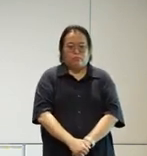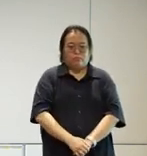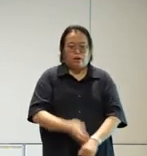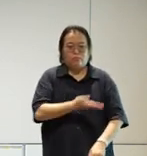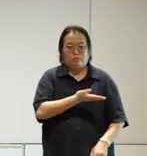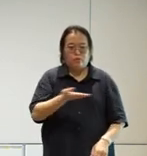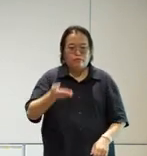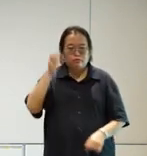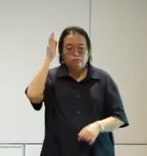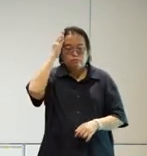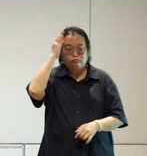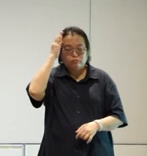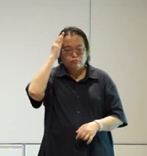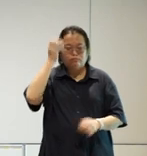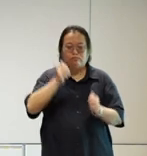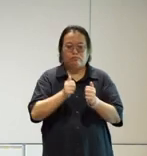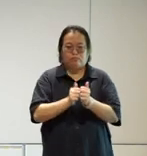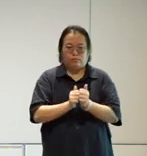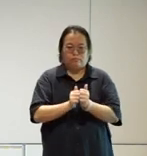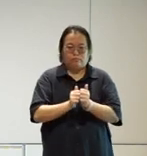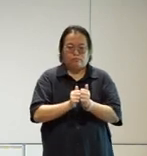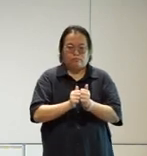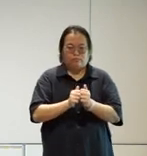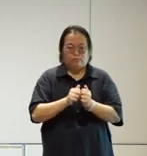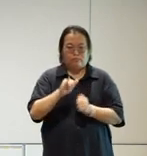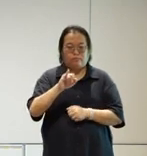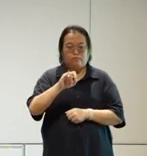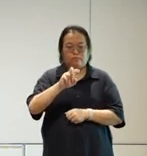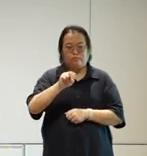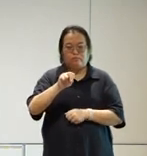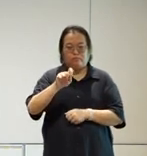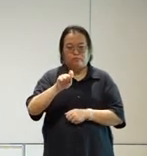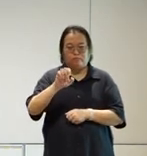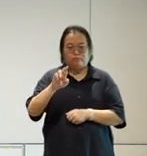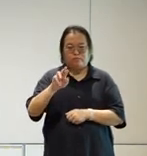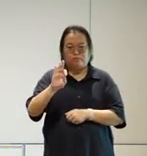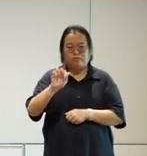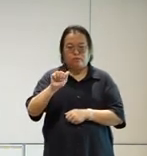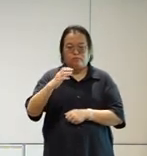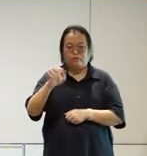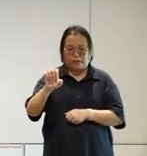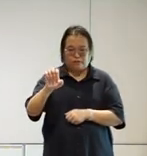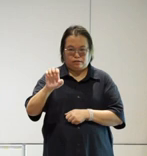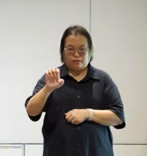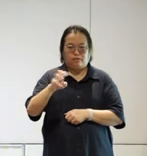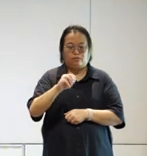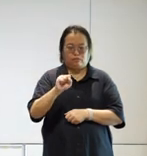with the with the um interface of Windows 11 this is where uh buil-in accessibility features which